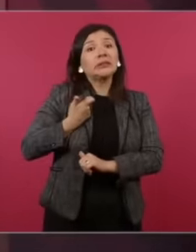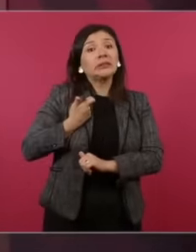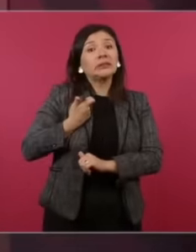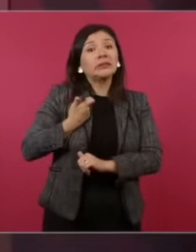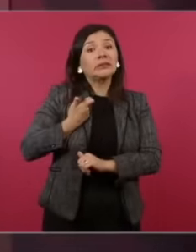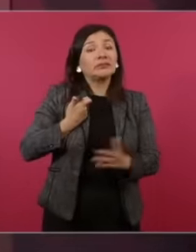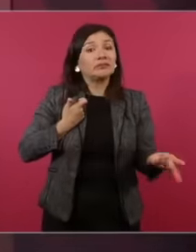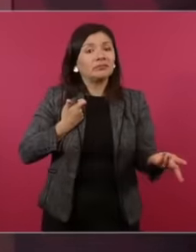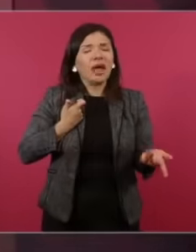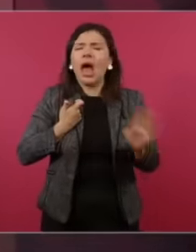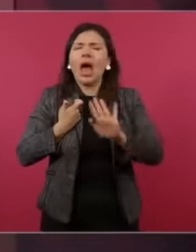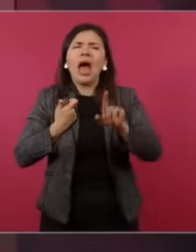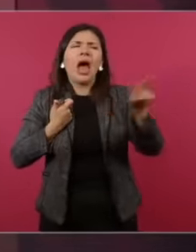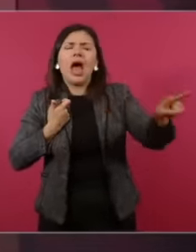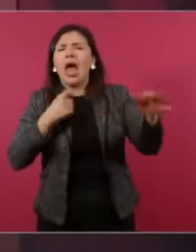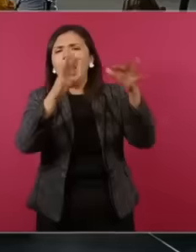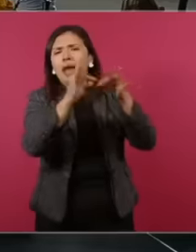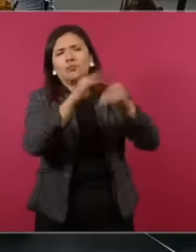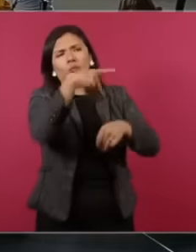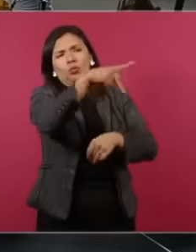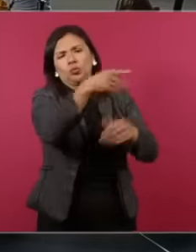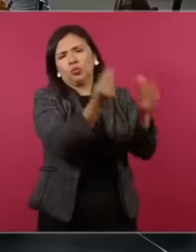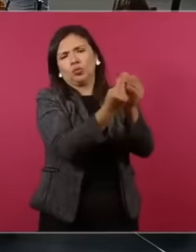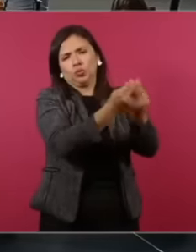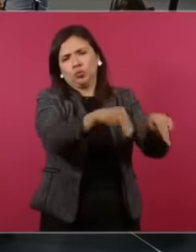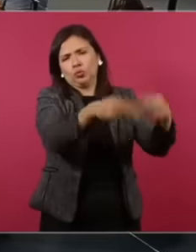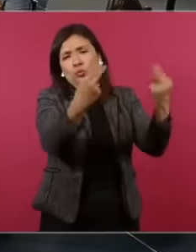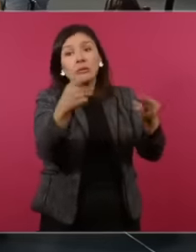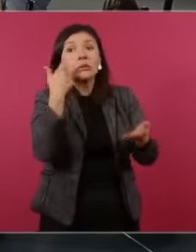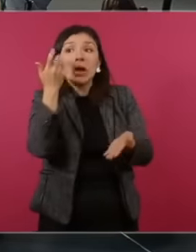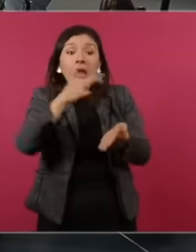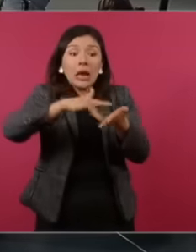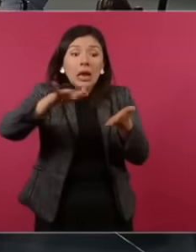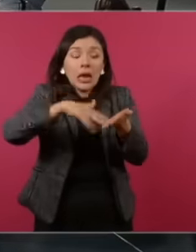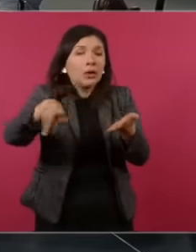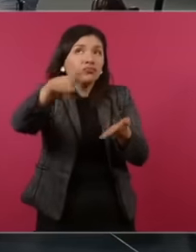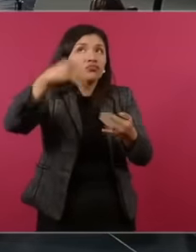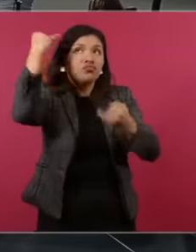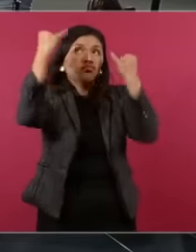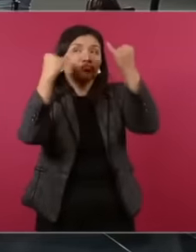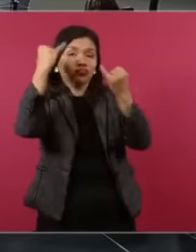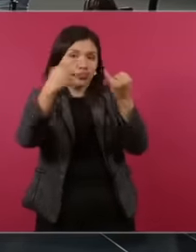she explained it and that everyone does read it Well, let everyone make their own conclusions that was